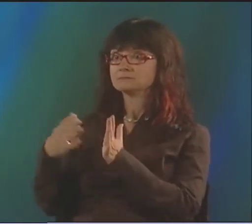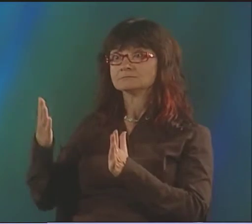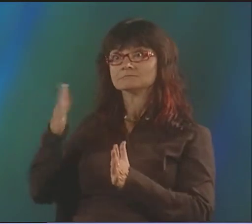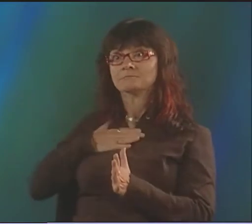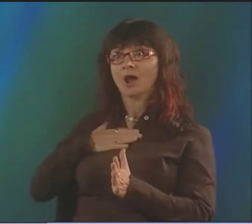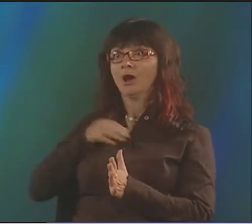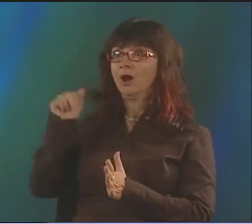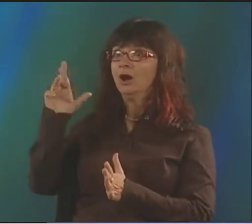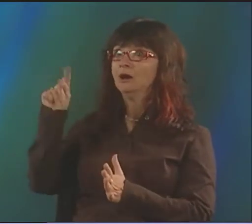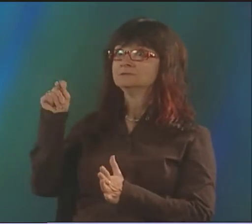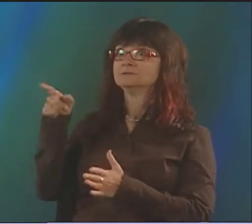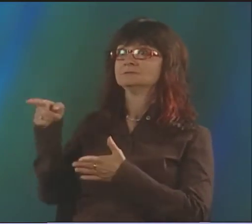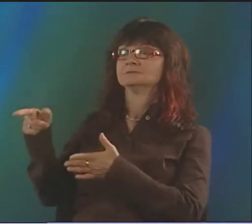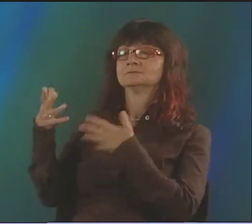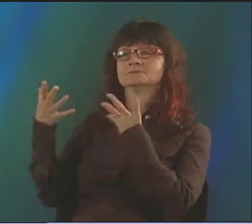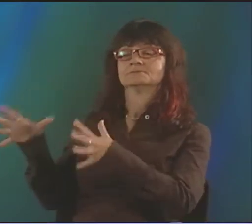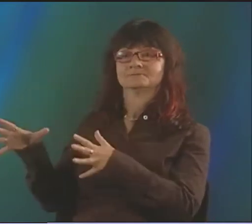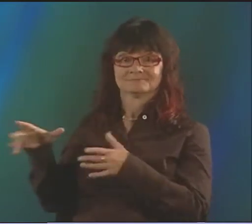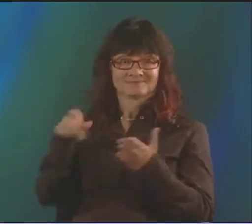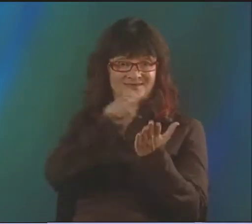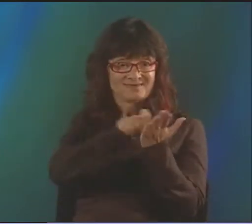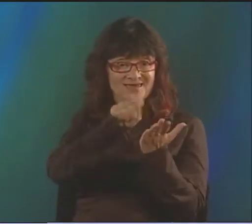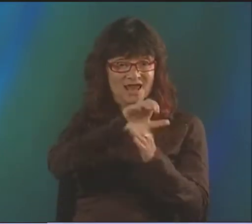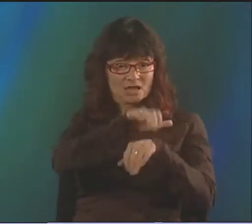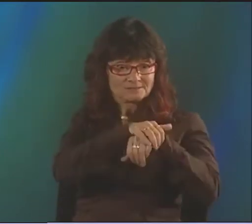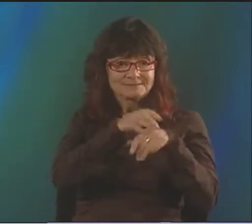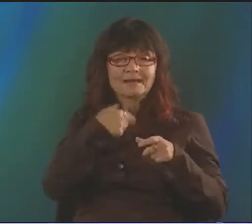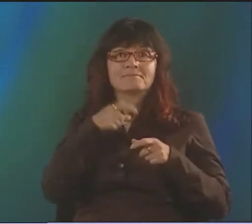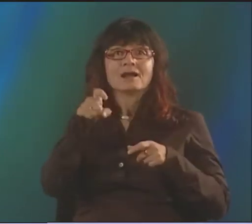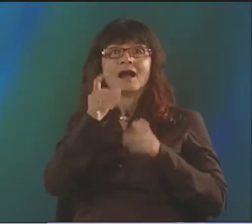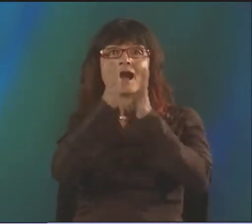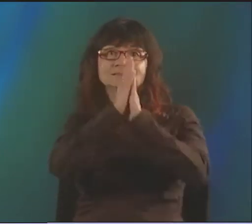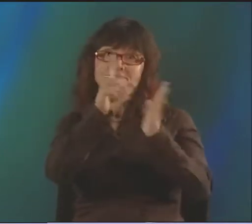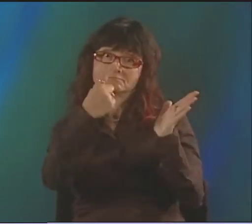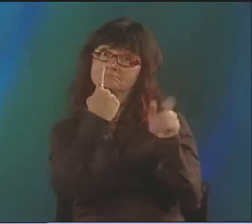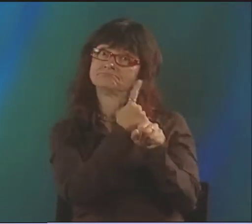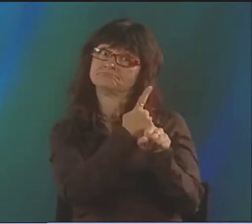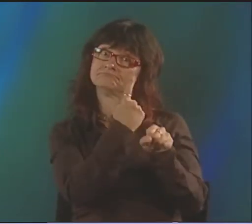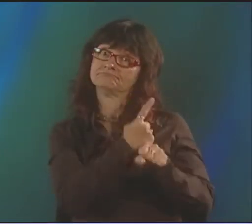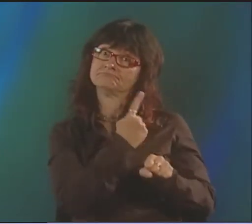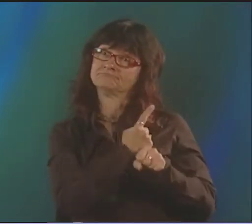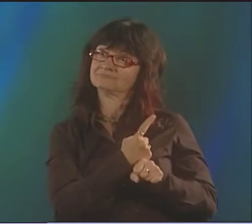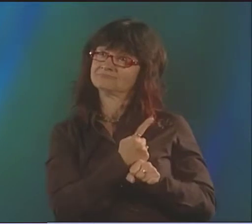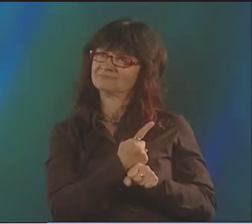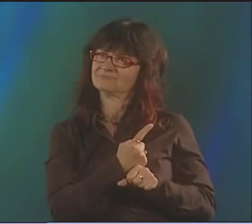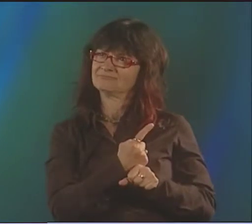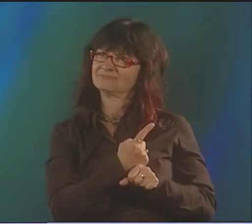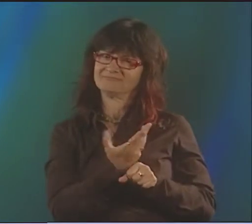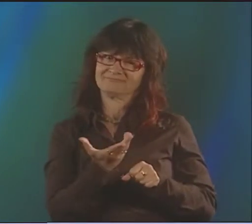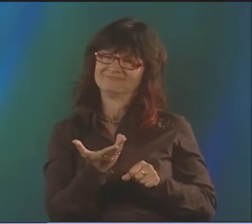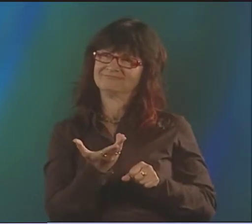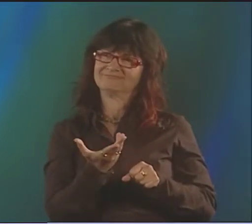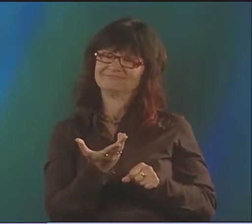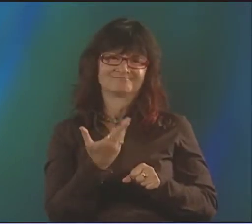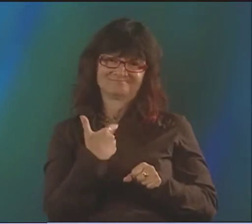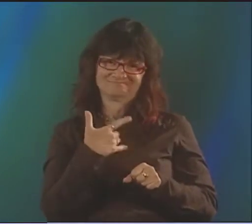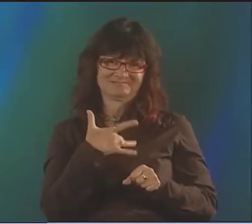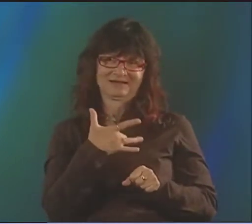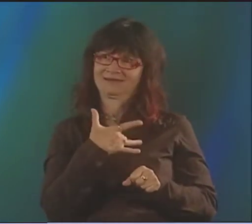AND SO THAT MEANS THAT MY ART, WHEN I TRIED TO WRITE SOMETHING, I WOULD HAVE TO ASK SOMEBODY ELSE FOR THEIR FEEDBACK TO TELL ME IF IT WAS RIGHT OR NOT.